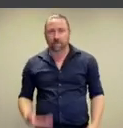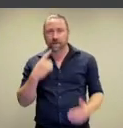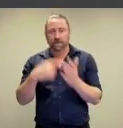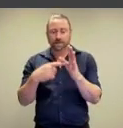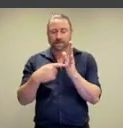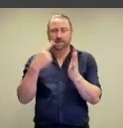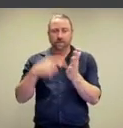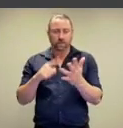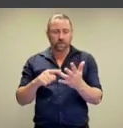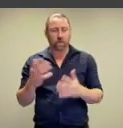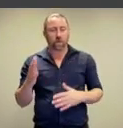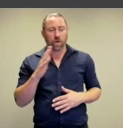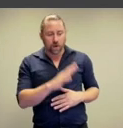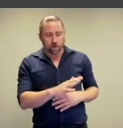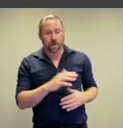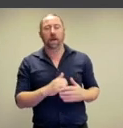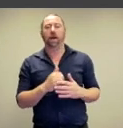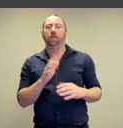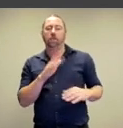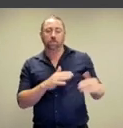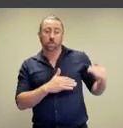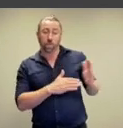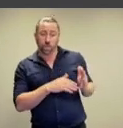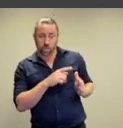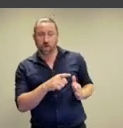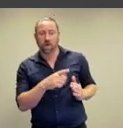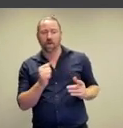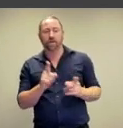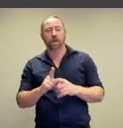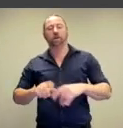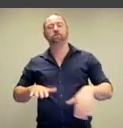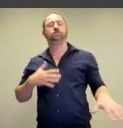traditional